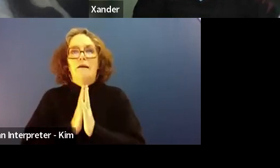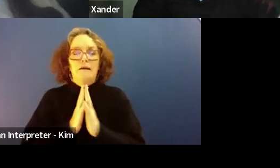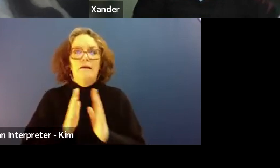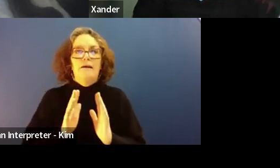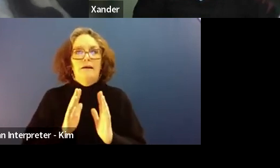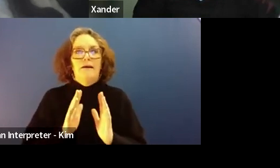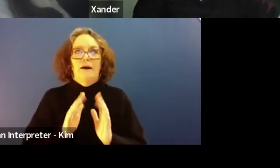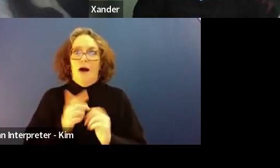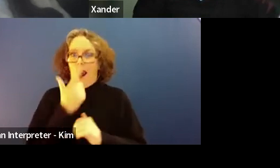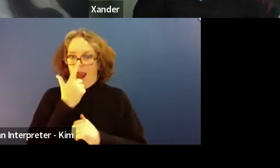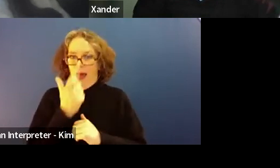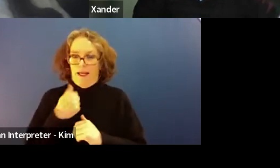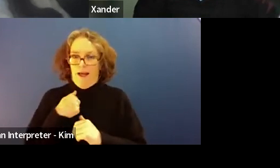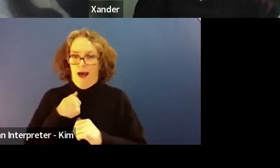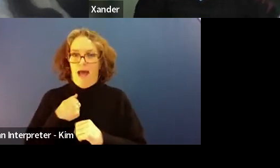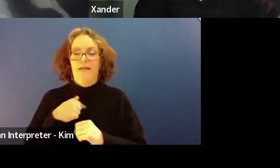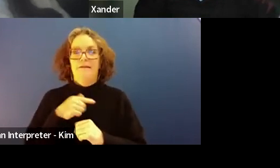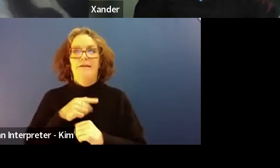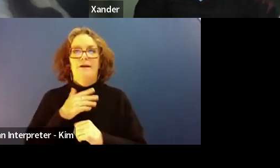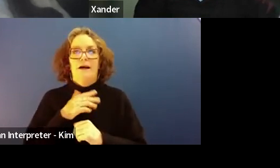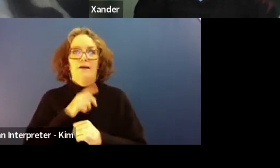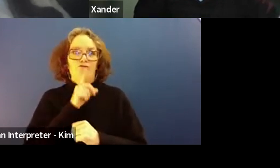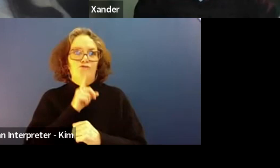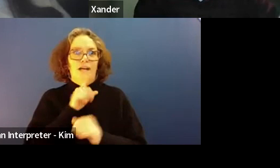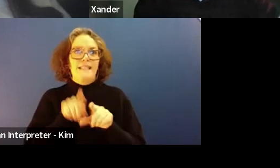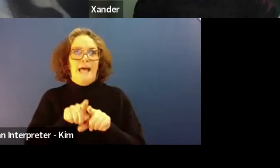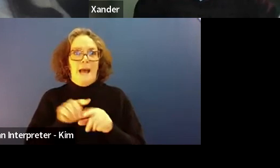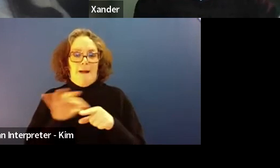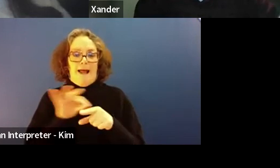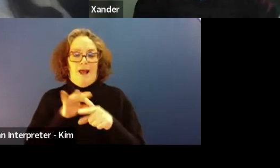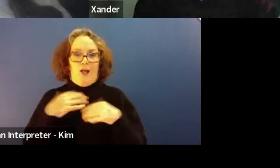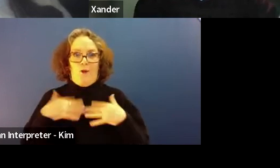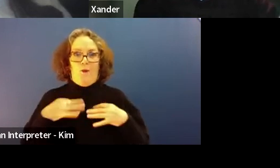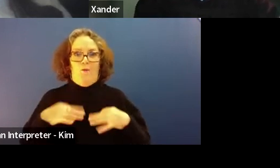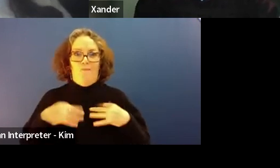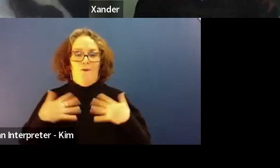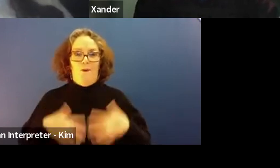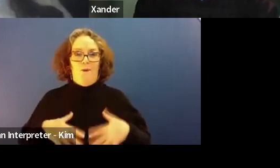colored check uniform to hide the mobile.